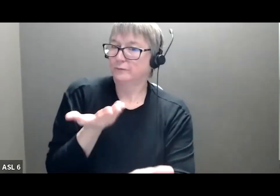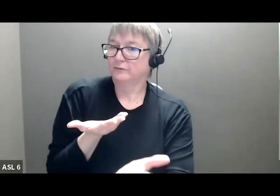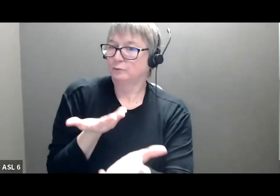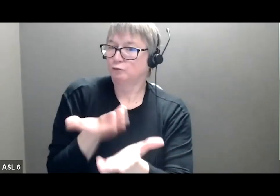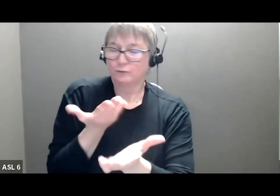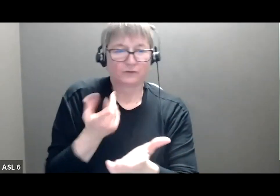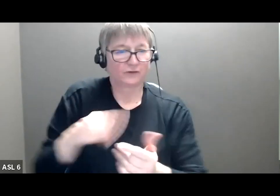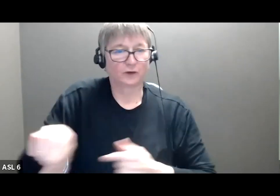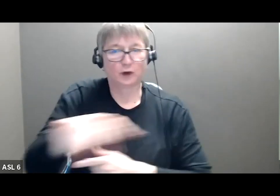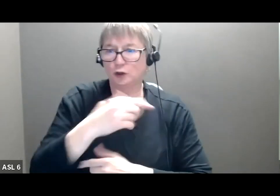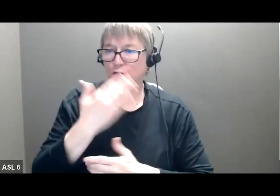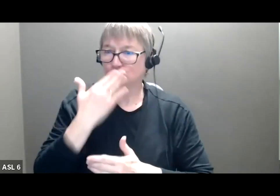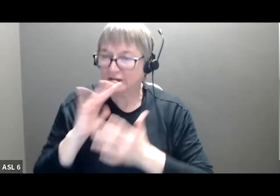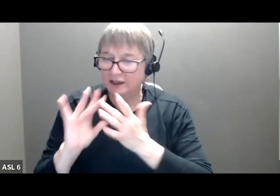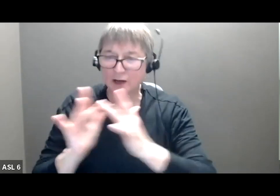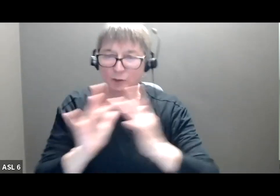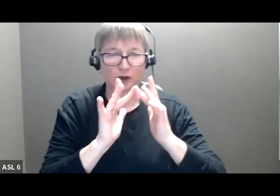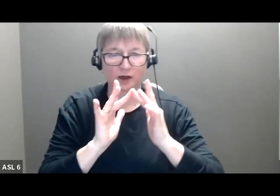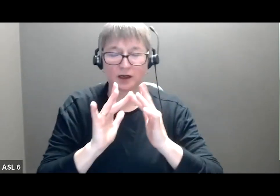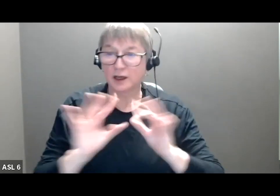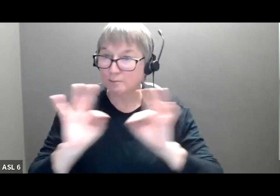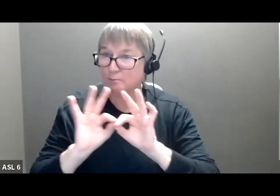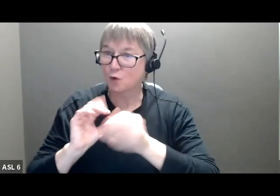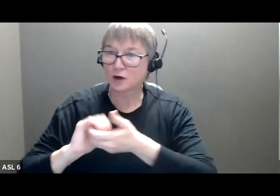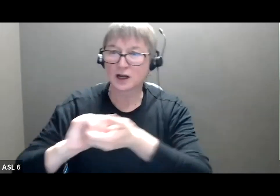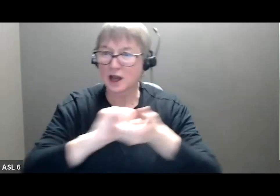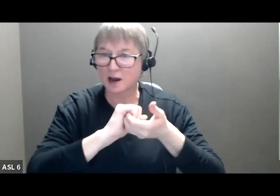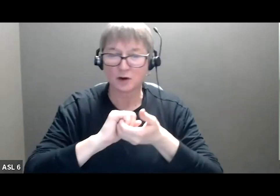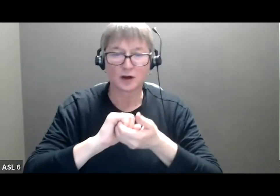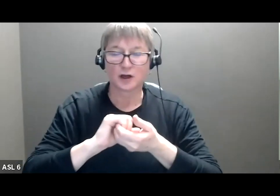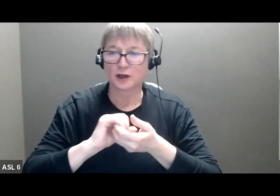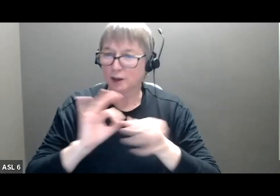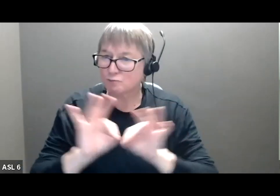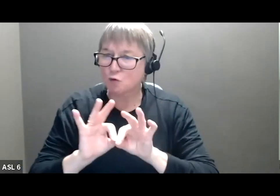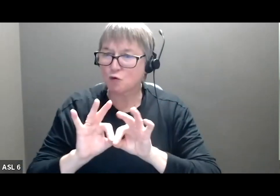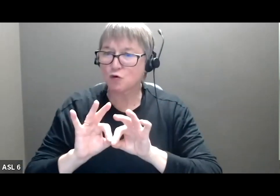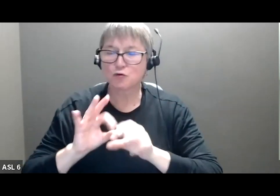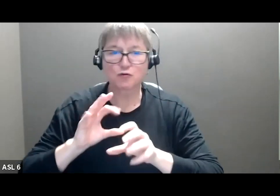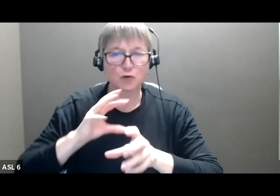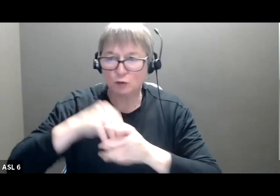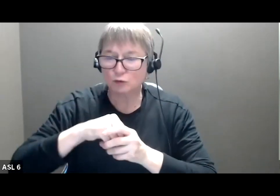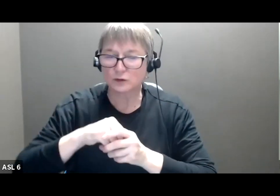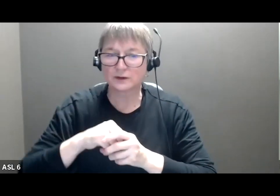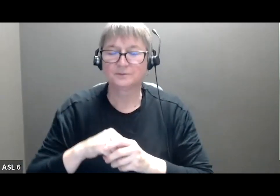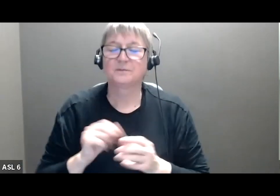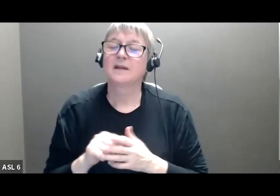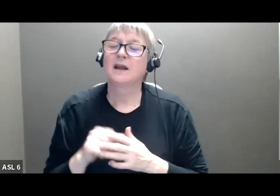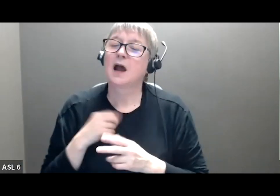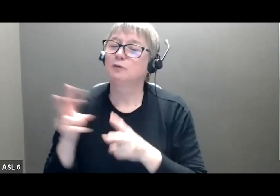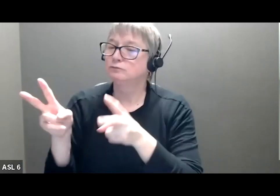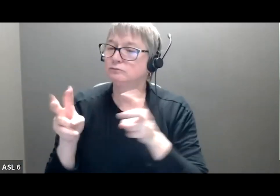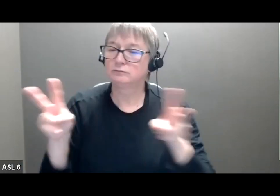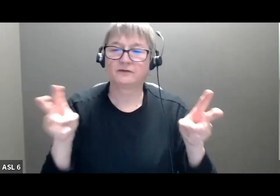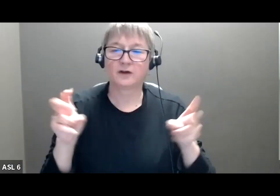importance of collaboration. I'm going to offer a quotation that's attributed to Mahatma Gandhi be